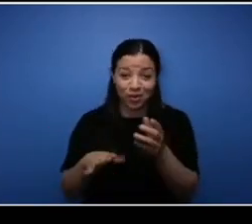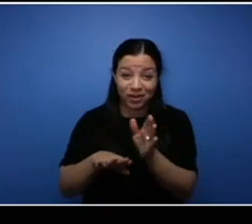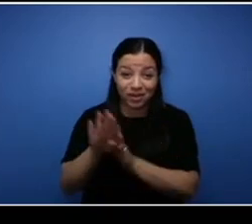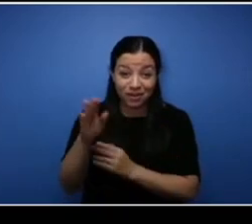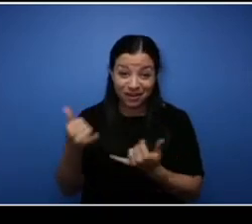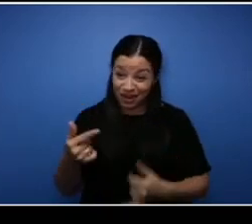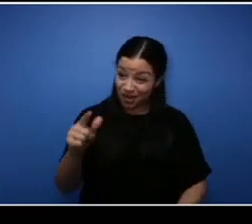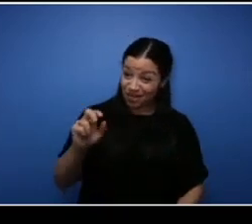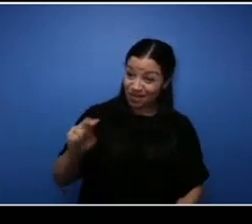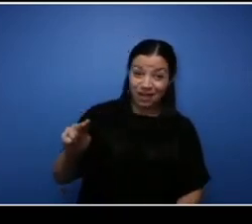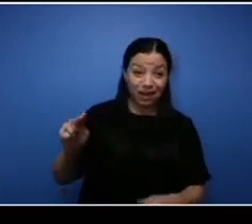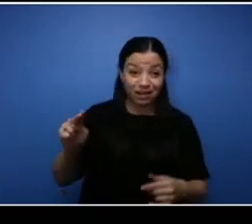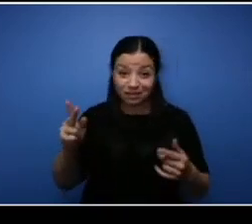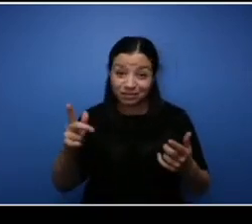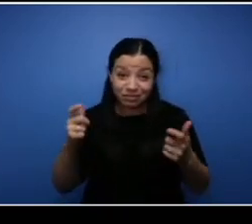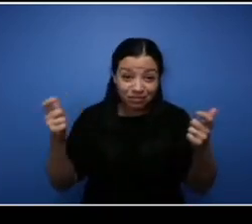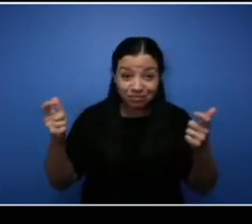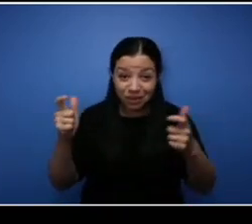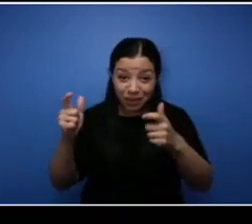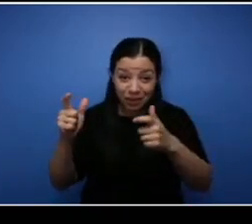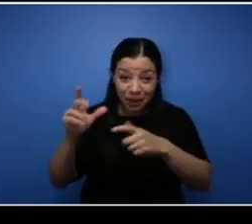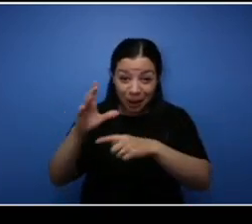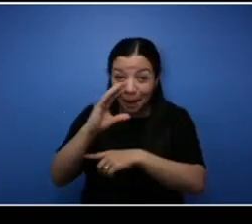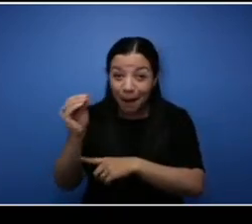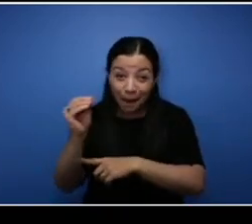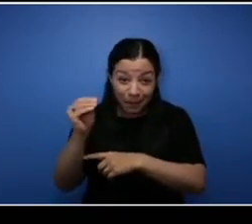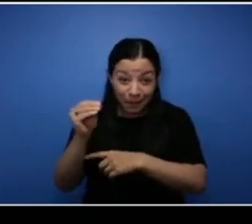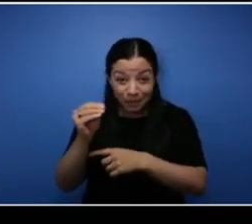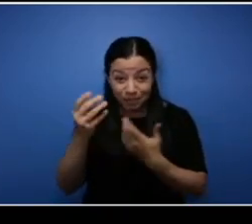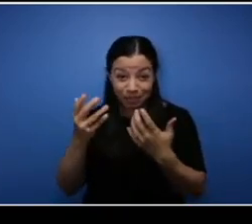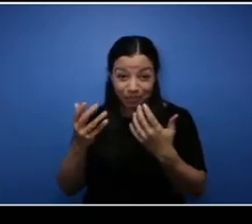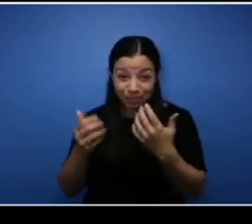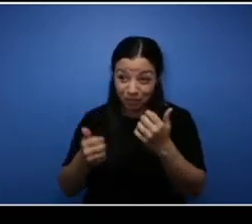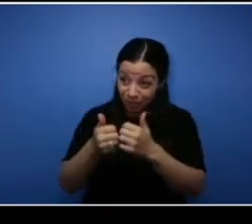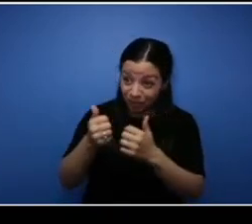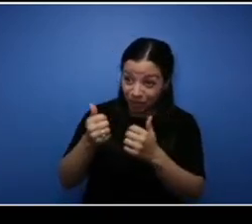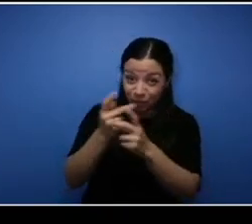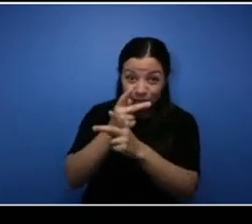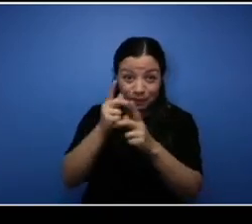city, in the province really and you know that's huge. You know to see guys like that,